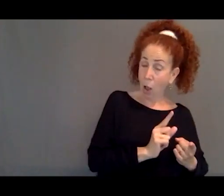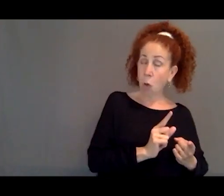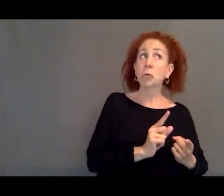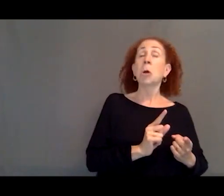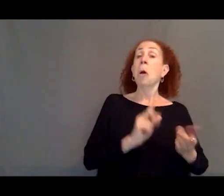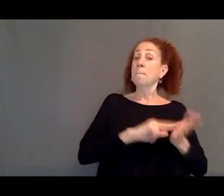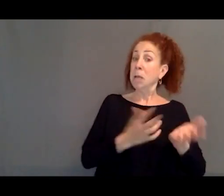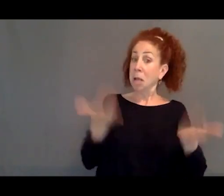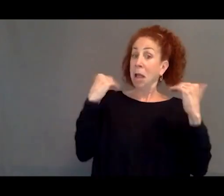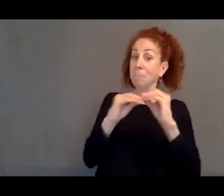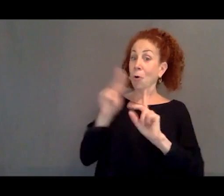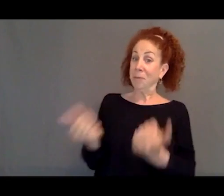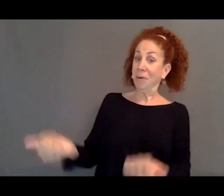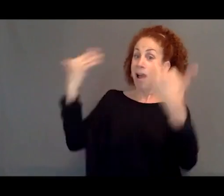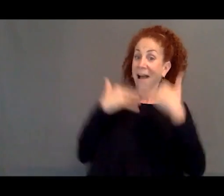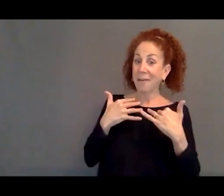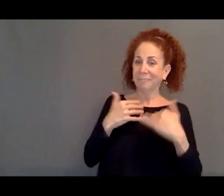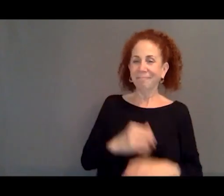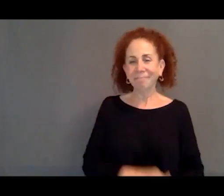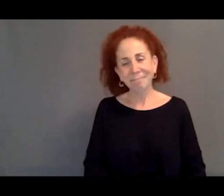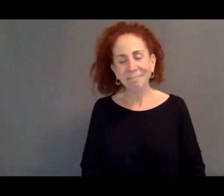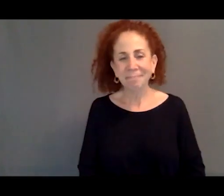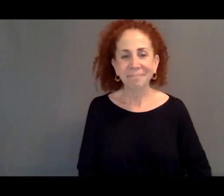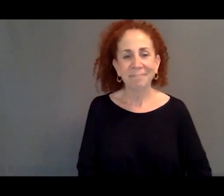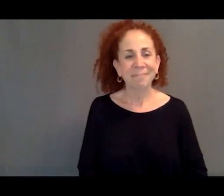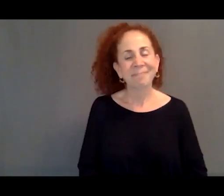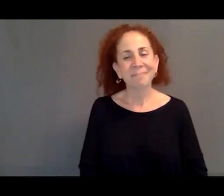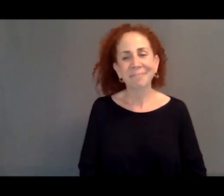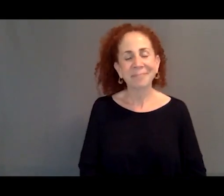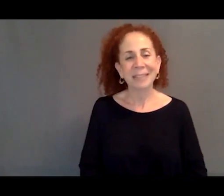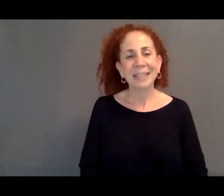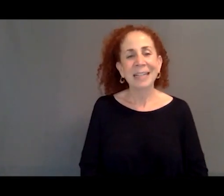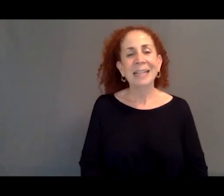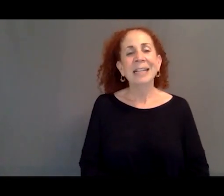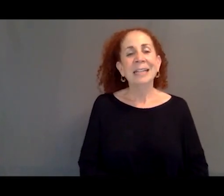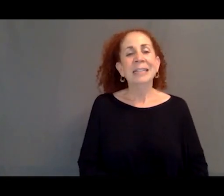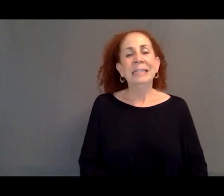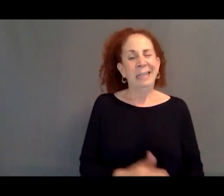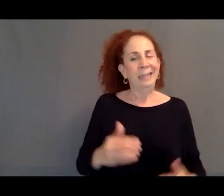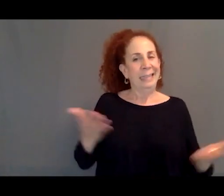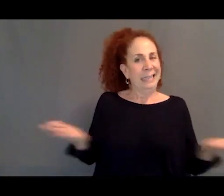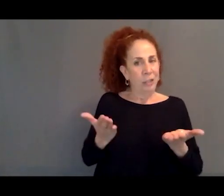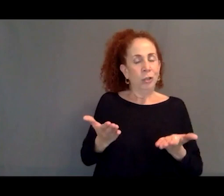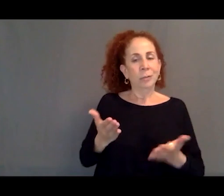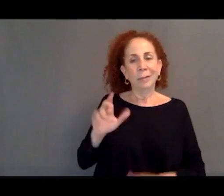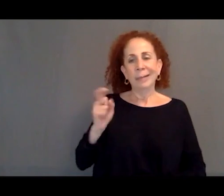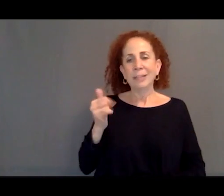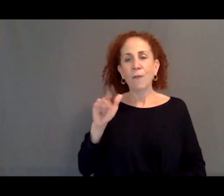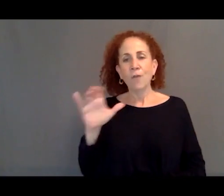should allow more people. But much of the discussion on the part of this kind of xenophobic backlash is precisely,